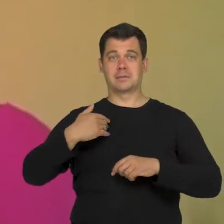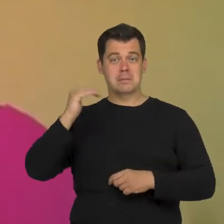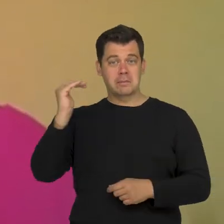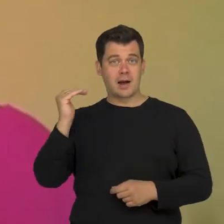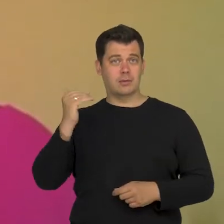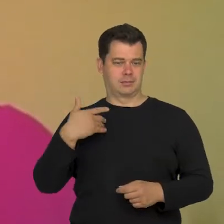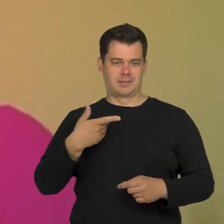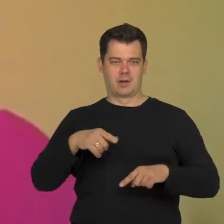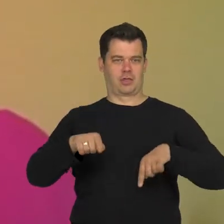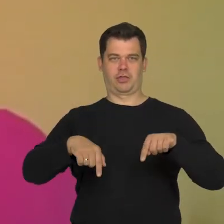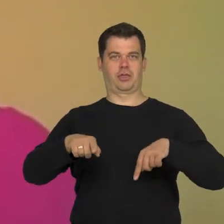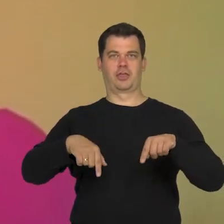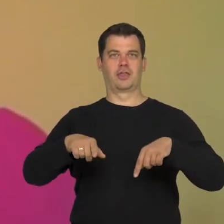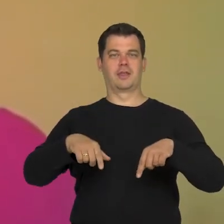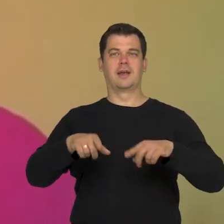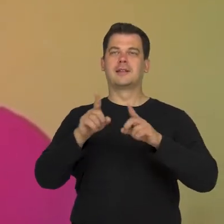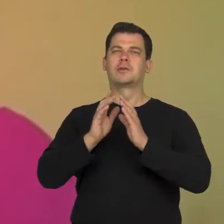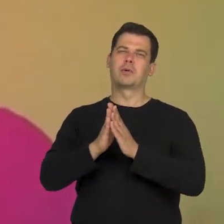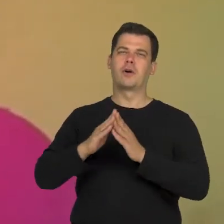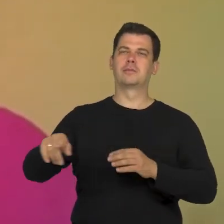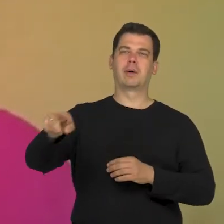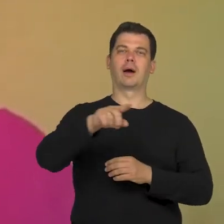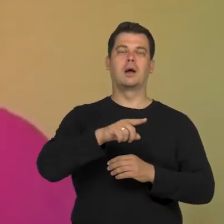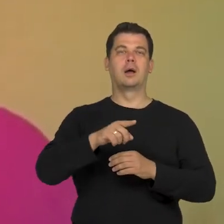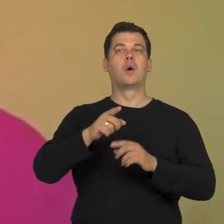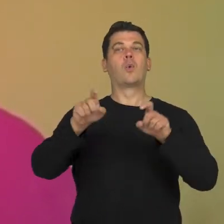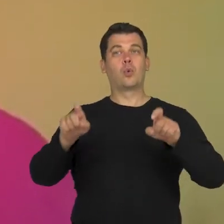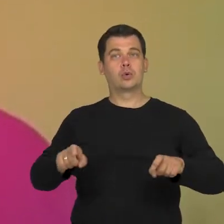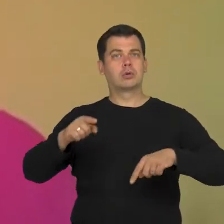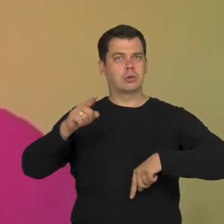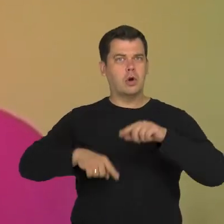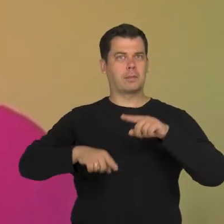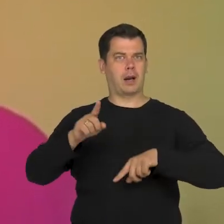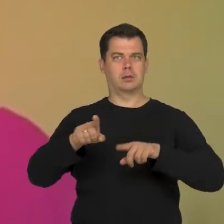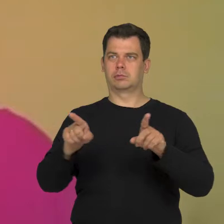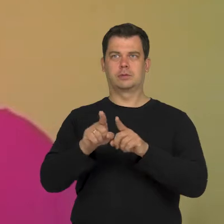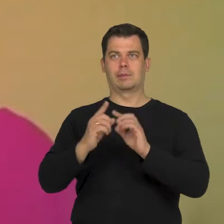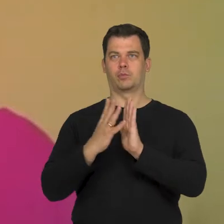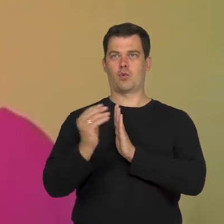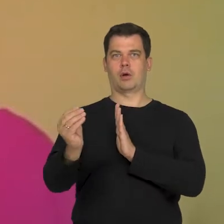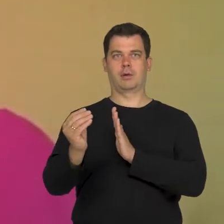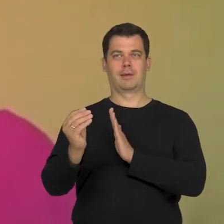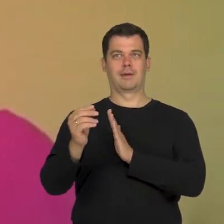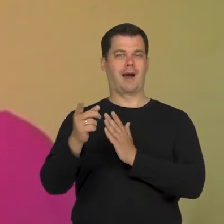so I ask actors and actresses "sit normally so the way I sit" and they do their best